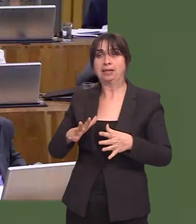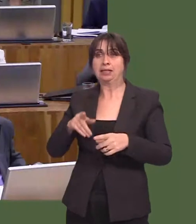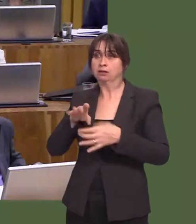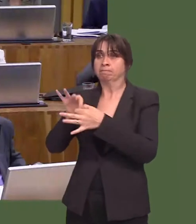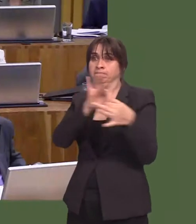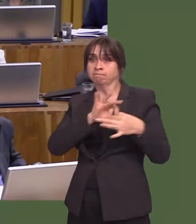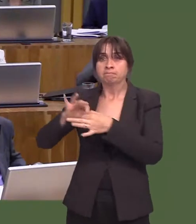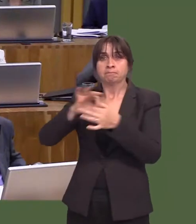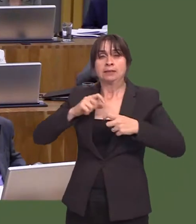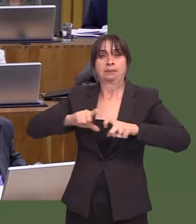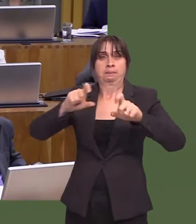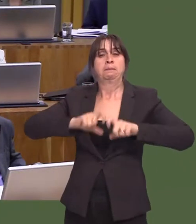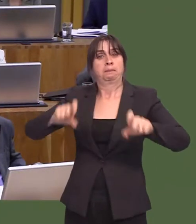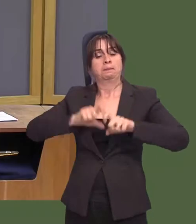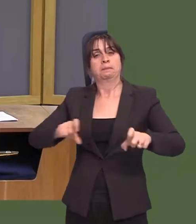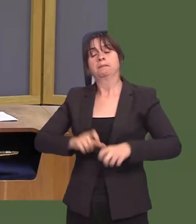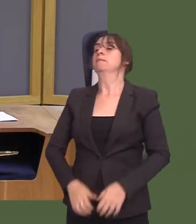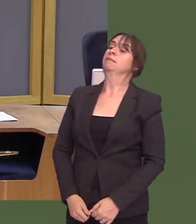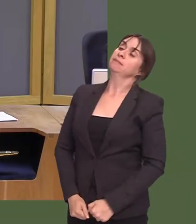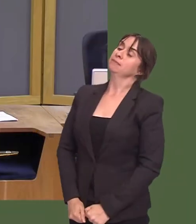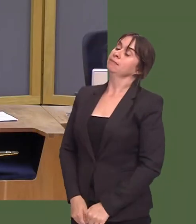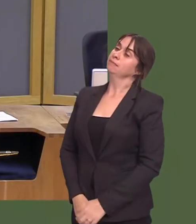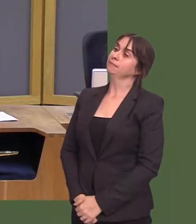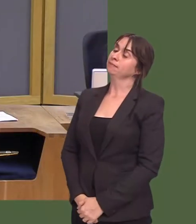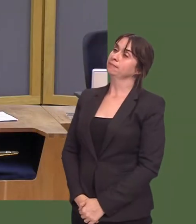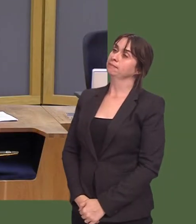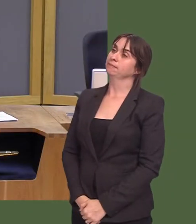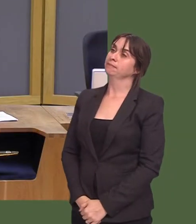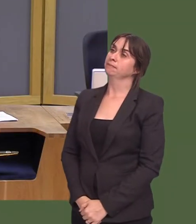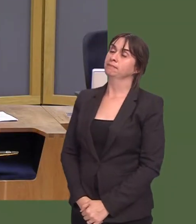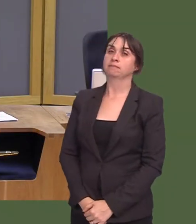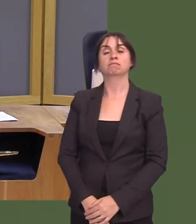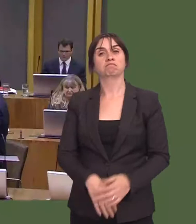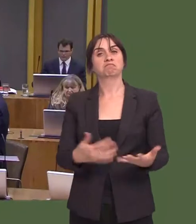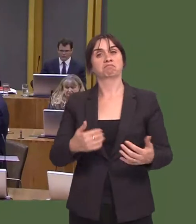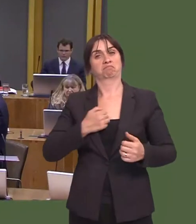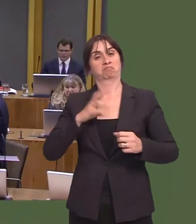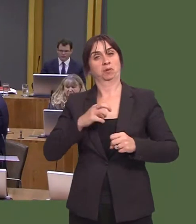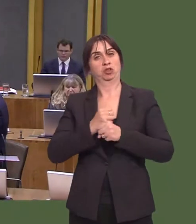Rhianon Passmore: First Minister, the Welsh Government has a groundbreaking Fusion programme